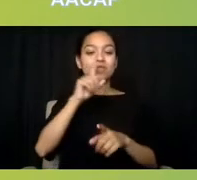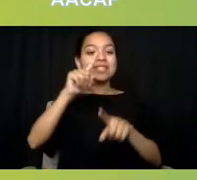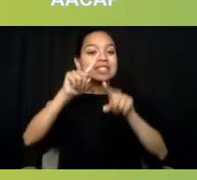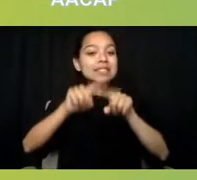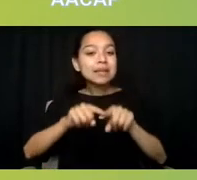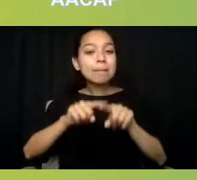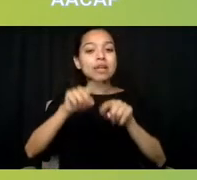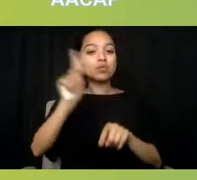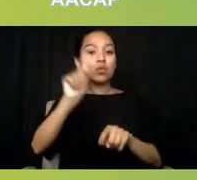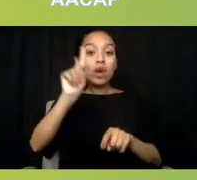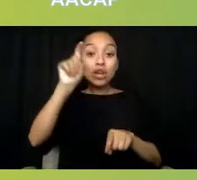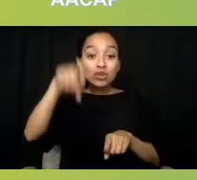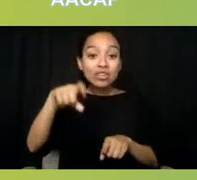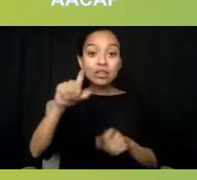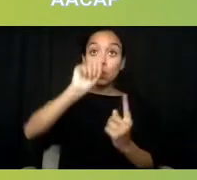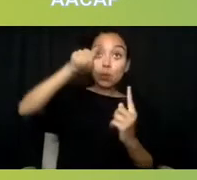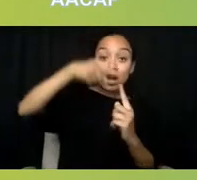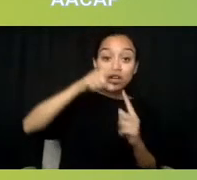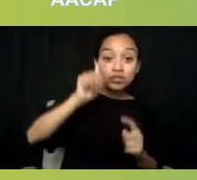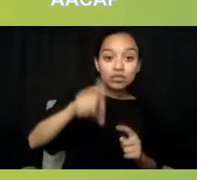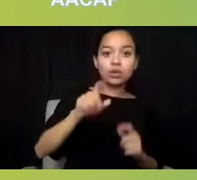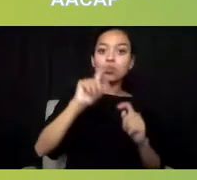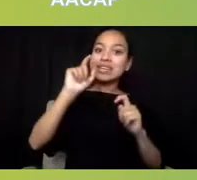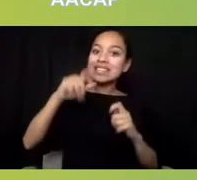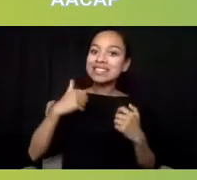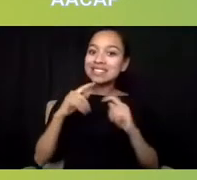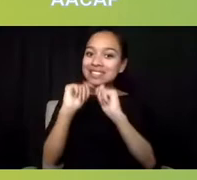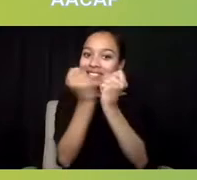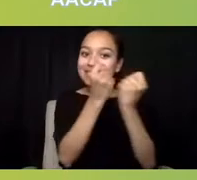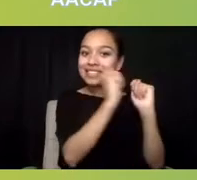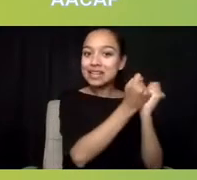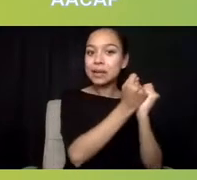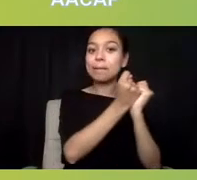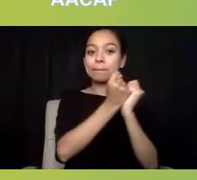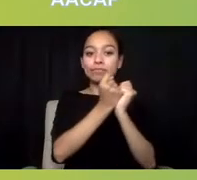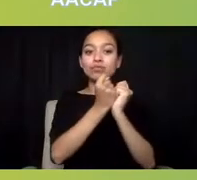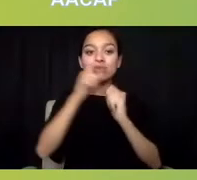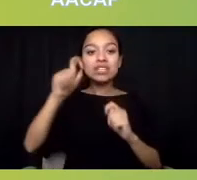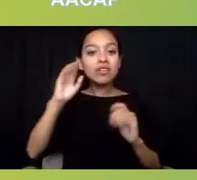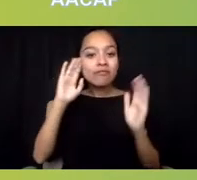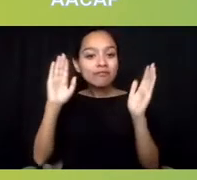I think that that's what we need to really focus on. And also really strengthening our communities,